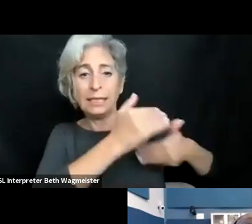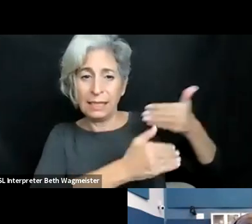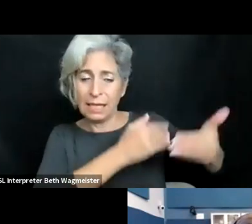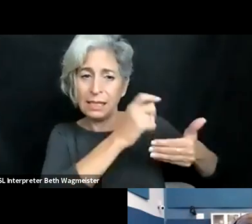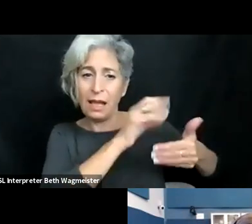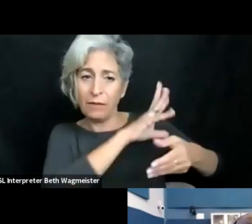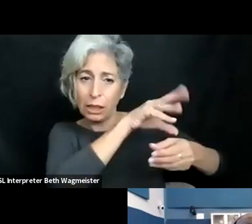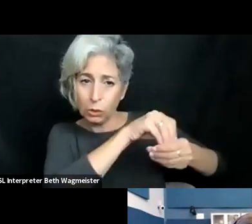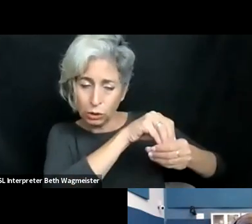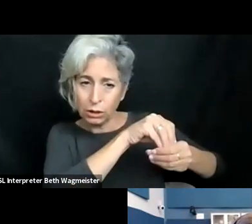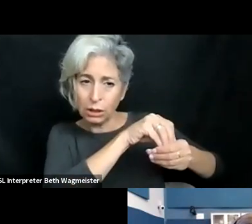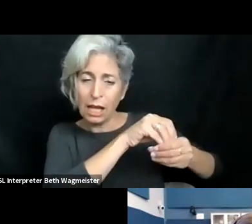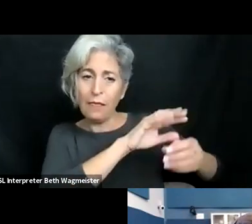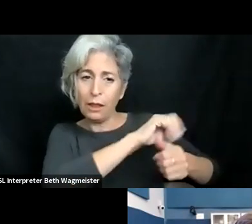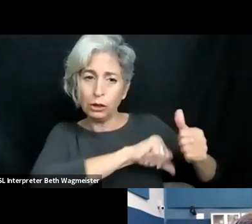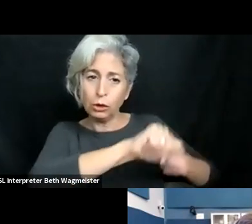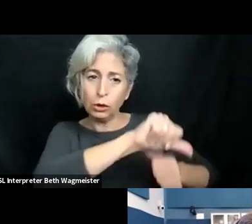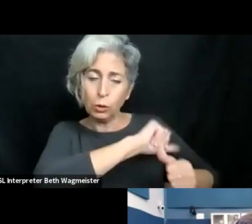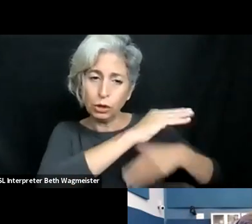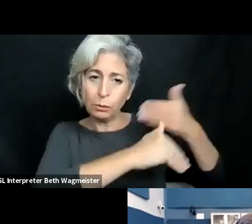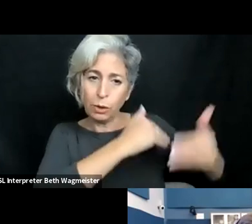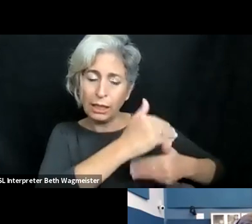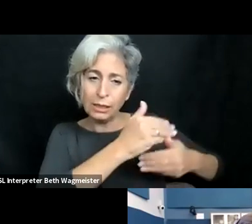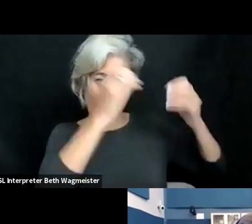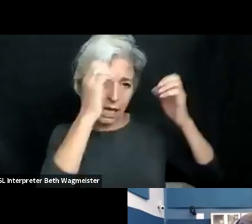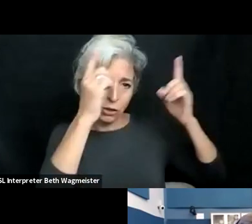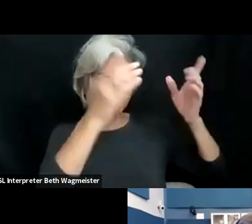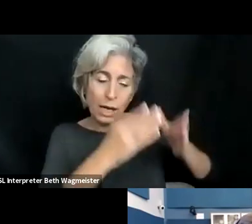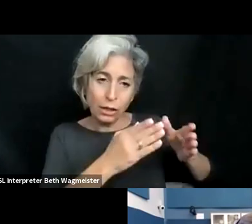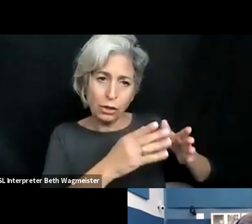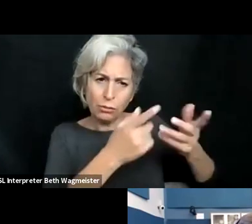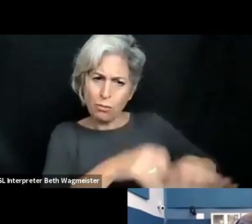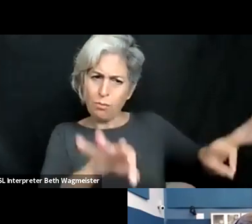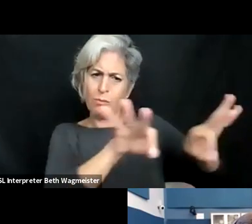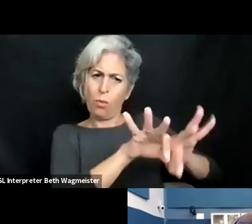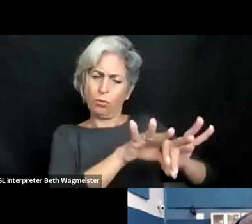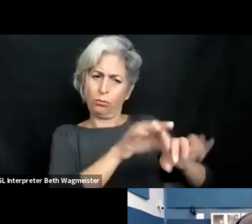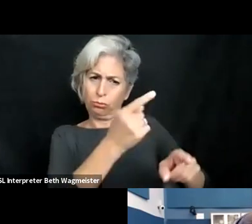so much. If I may, a short question to that. In this